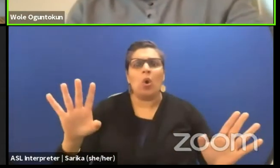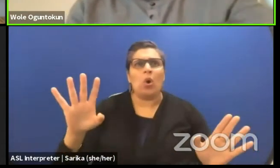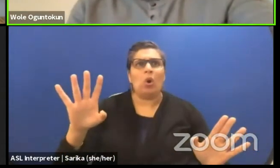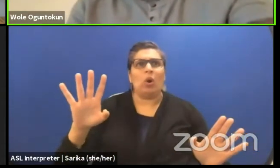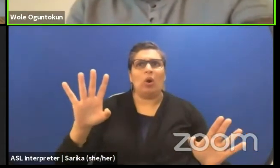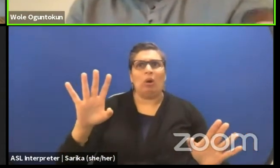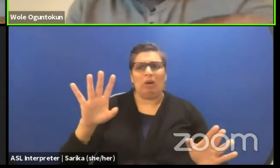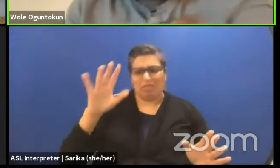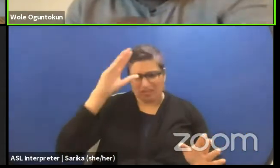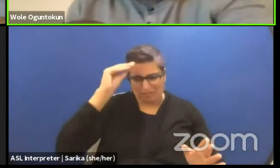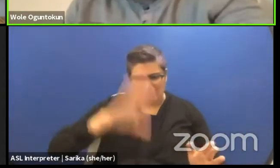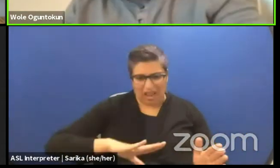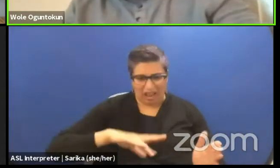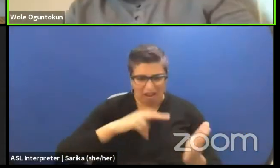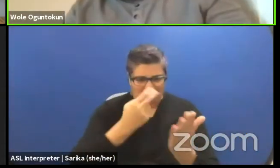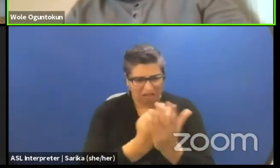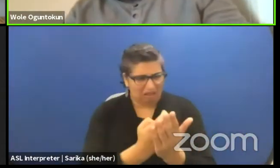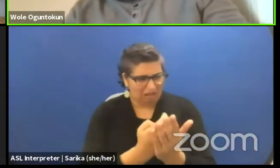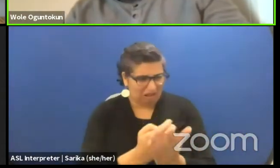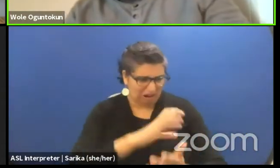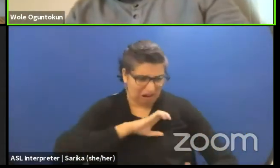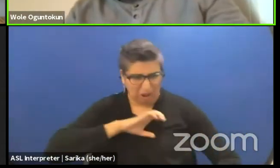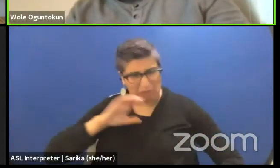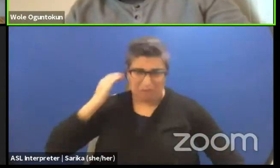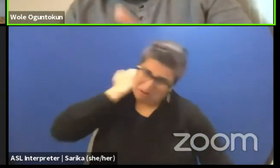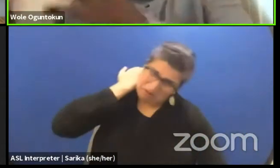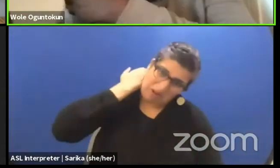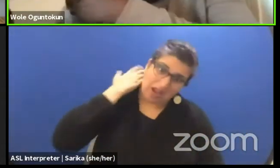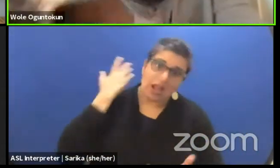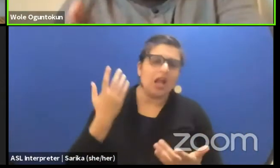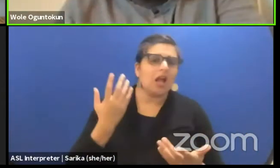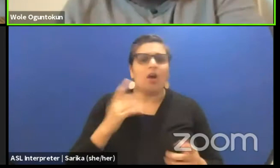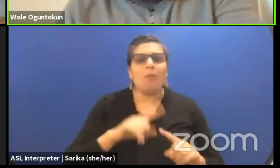but I know it can never happen to me where I come from.